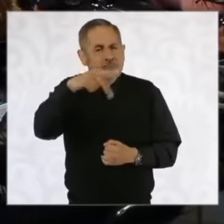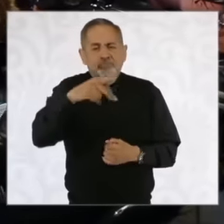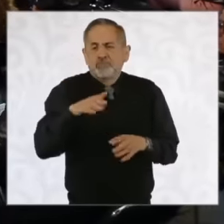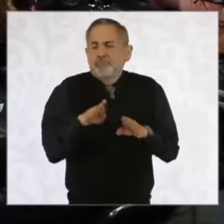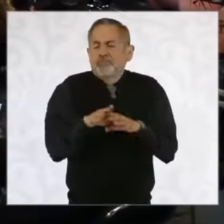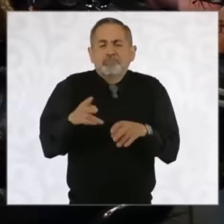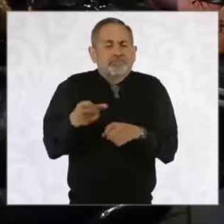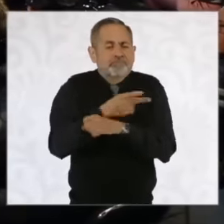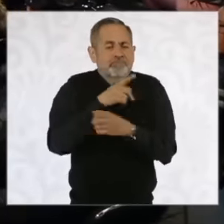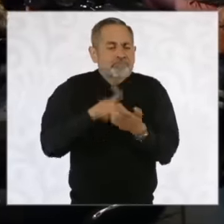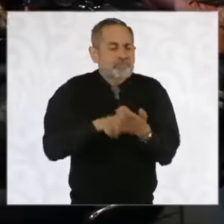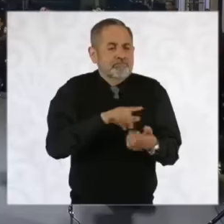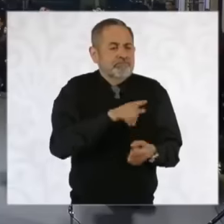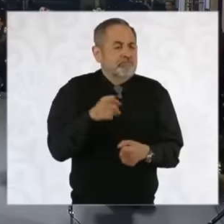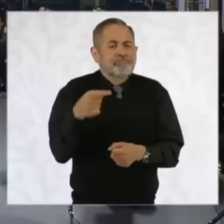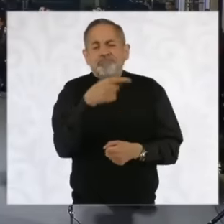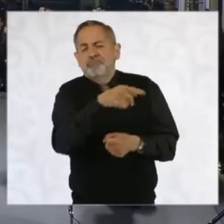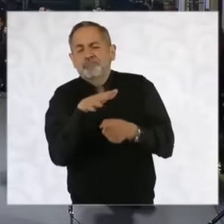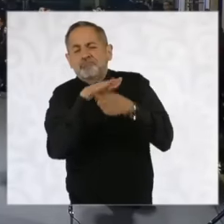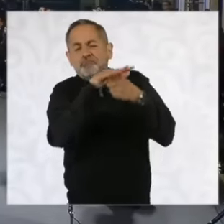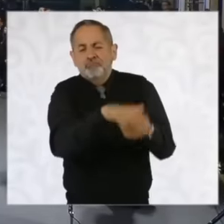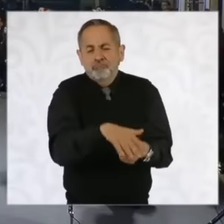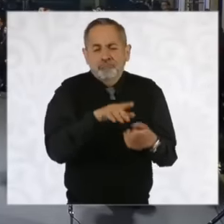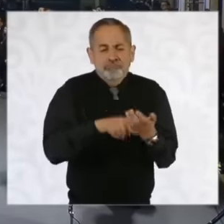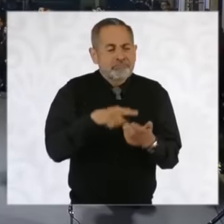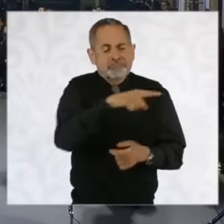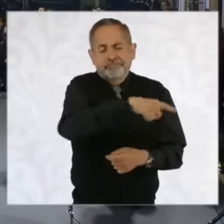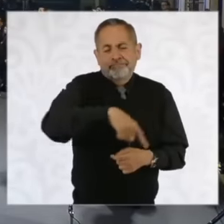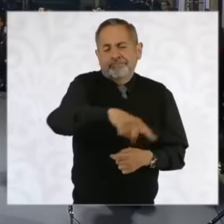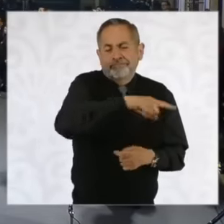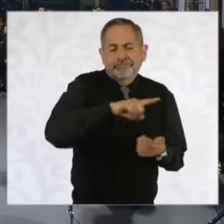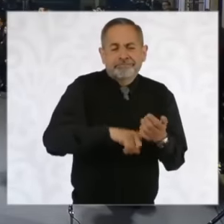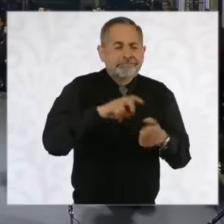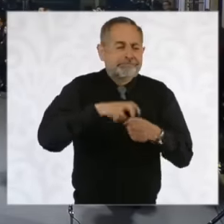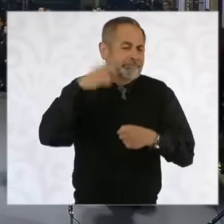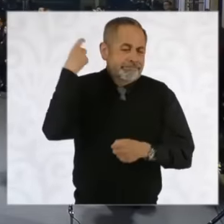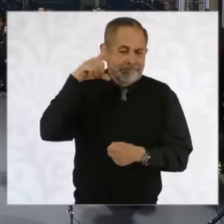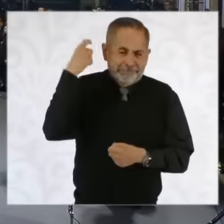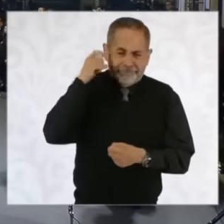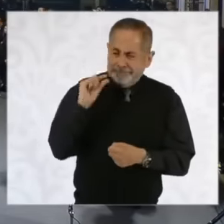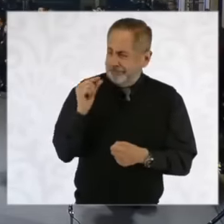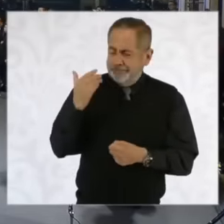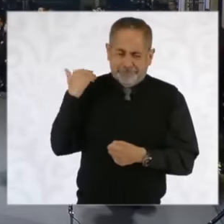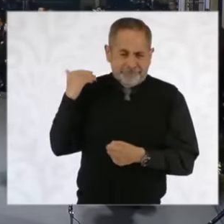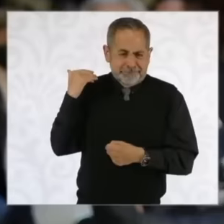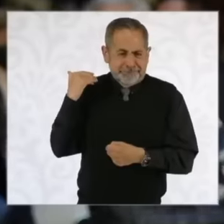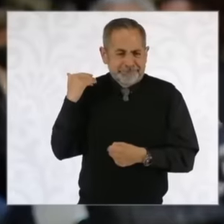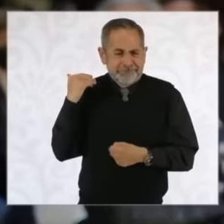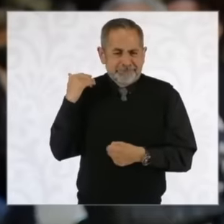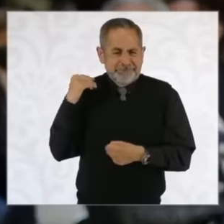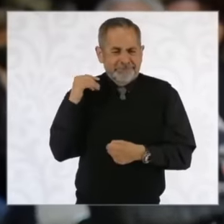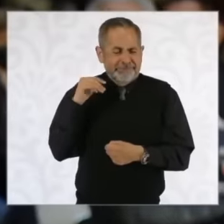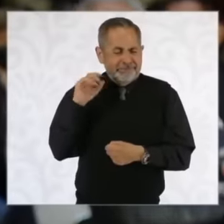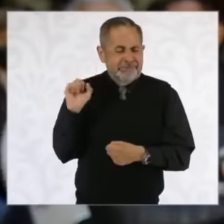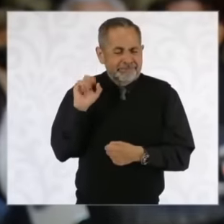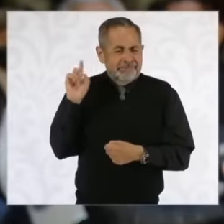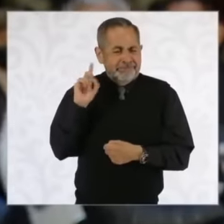of repression that the artisans suffered in Querétaro this this also this weekend eh weekend